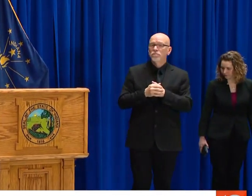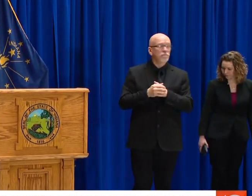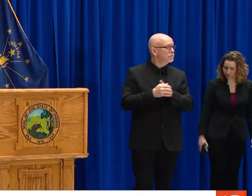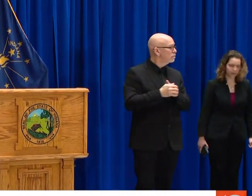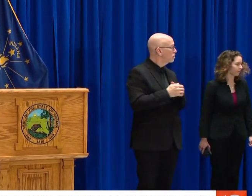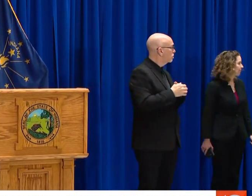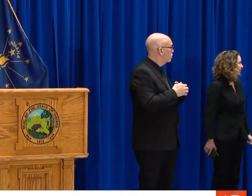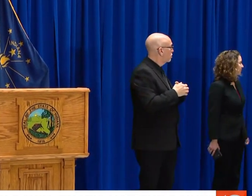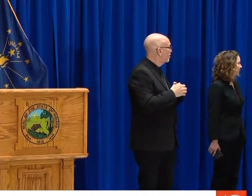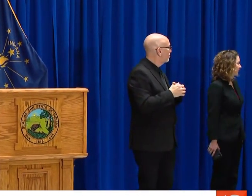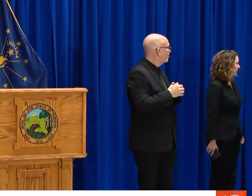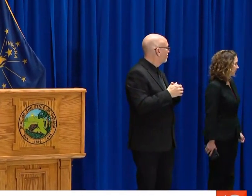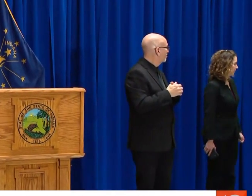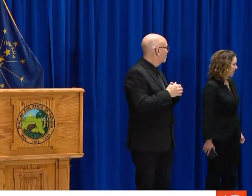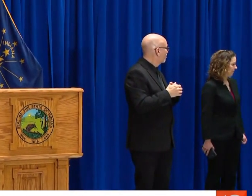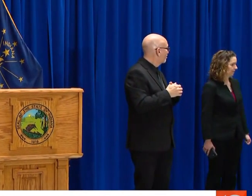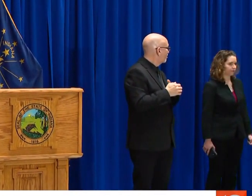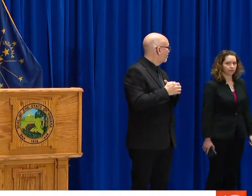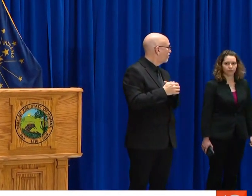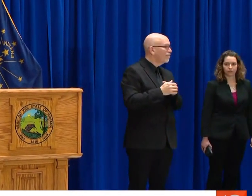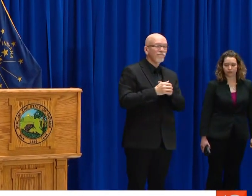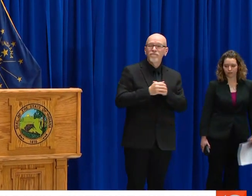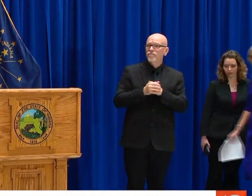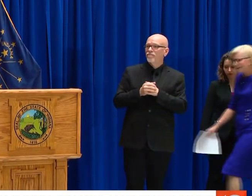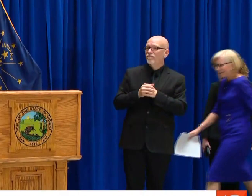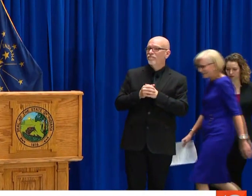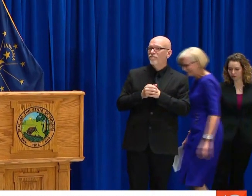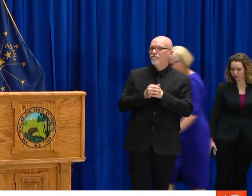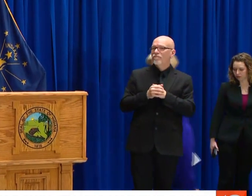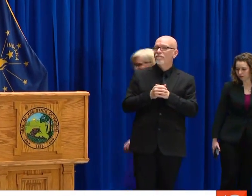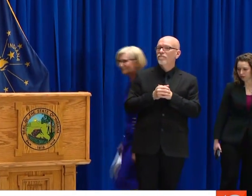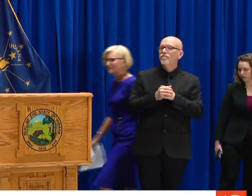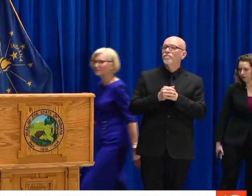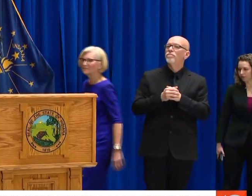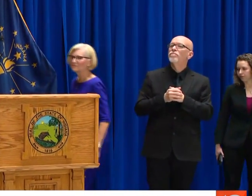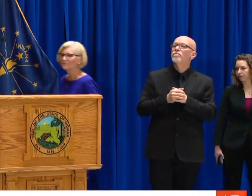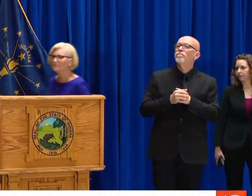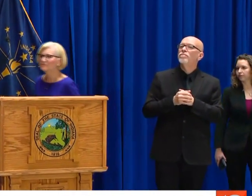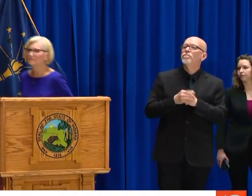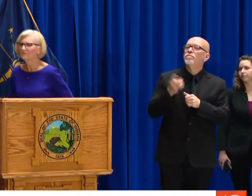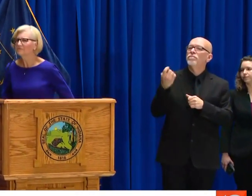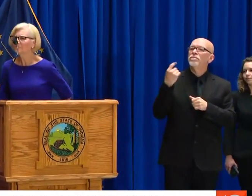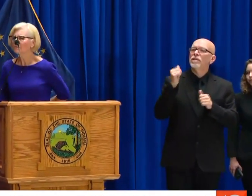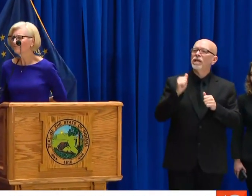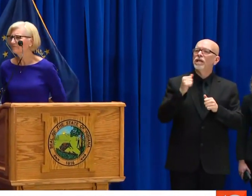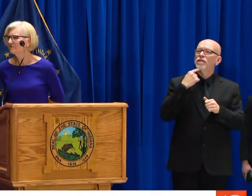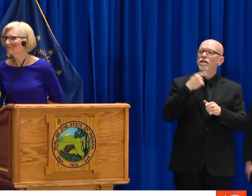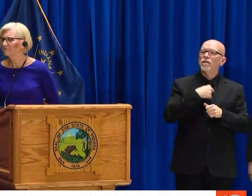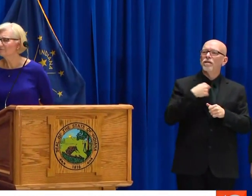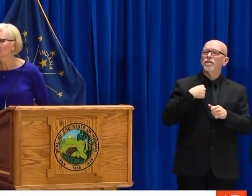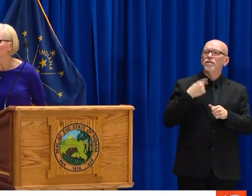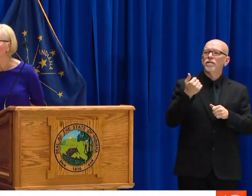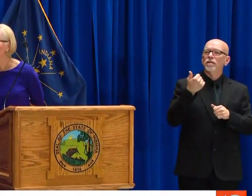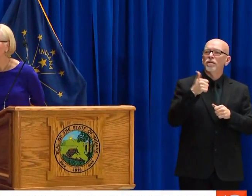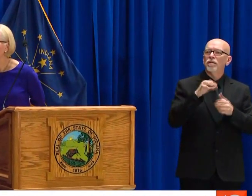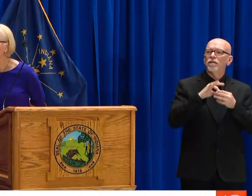SHE'S -- YOU'VE CHANGED SEATS. I WAS GOING TO ASK DR. BOX A QUESTION. SORRY, DR. BOX.